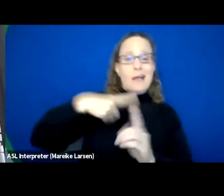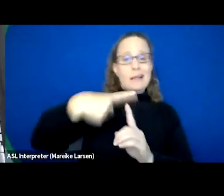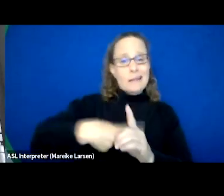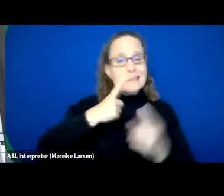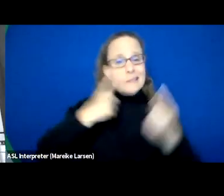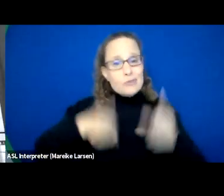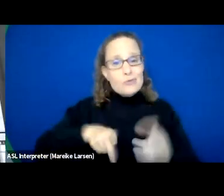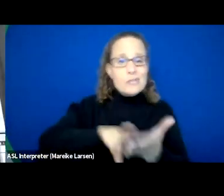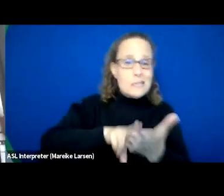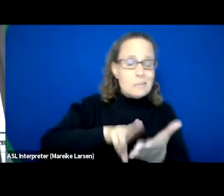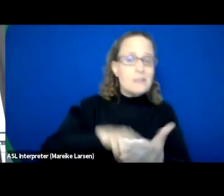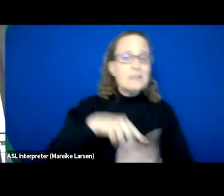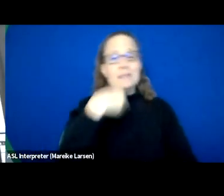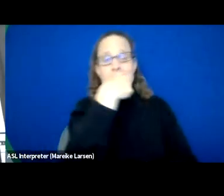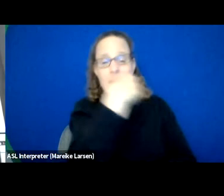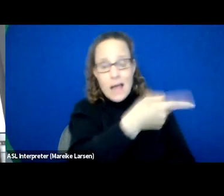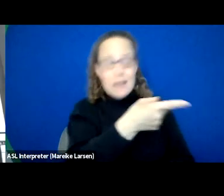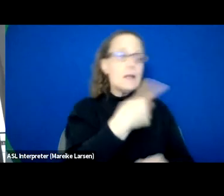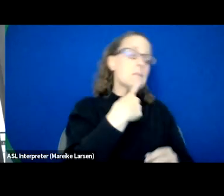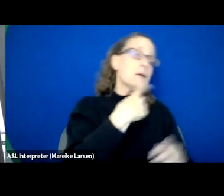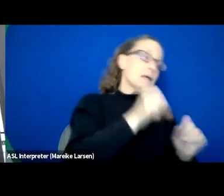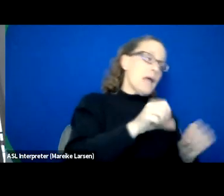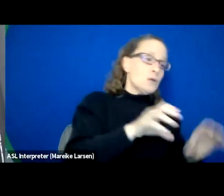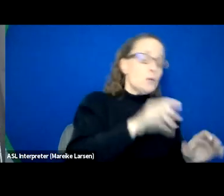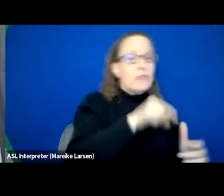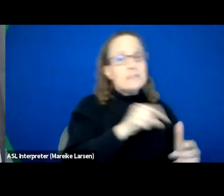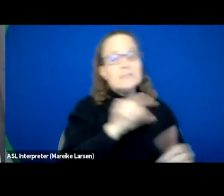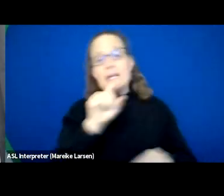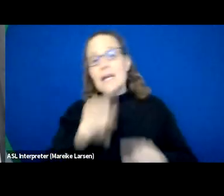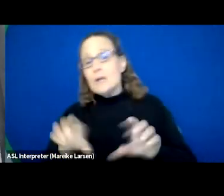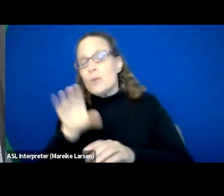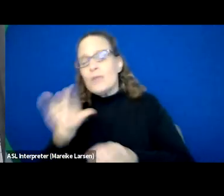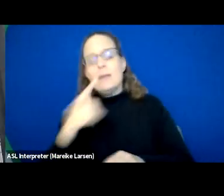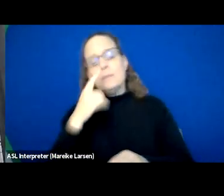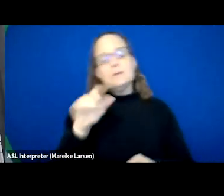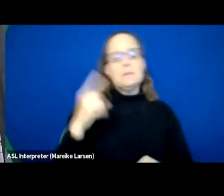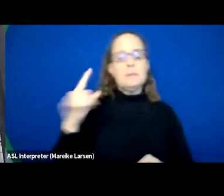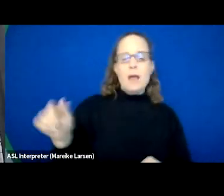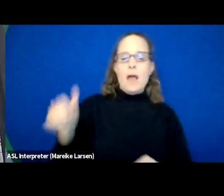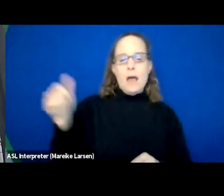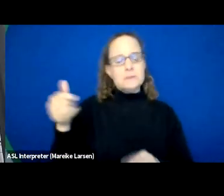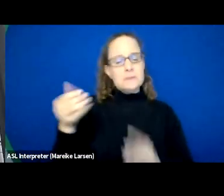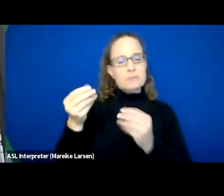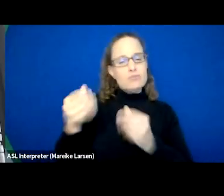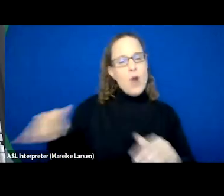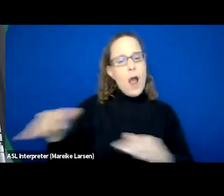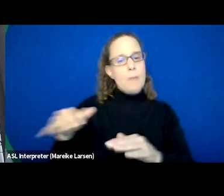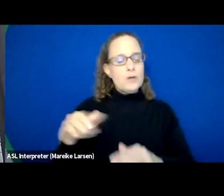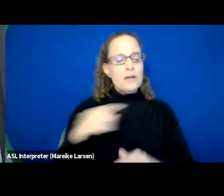what they can and cannot do, because of course, you know, it's somebody else's property and they need to respect it, but they are just happy, they're so humbled.